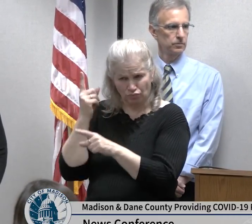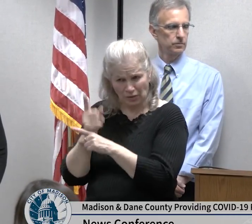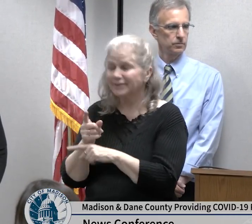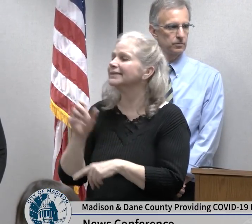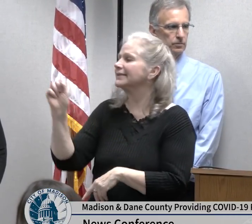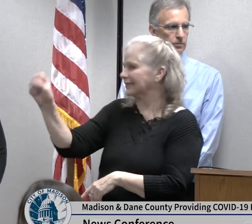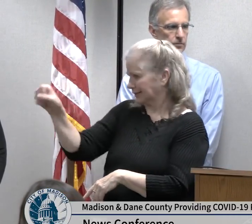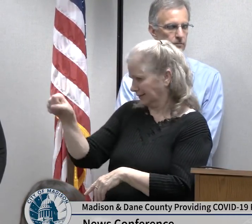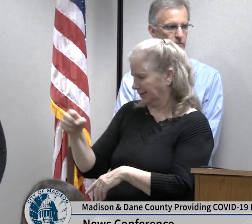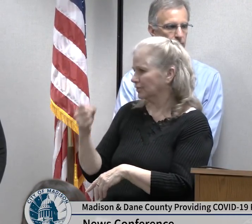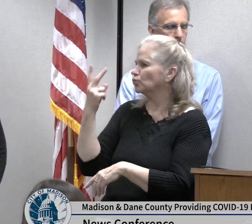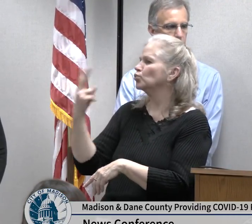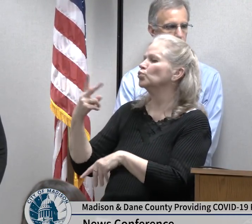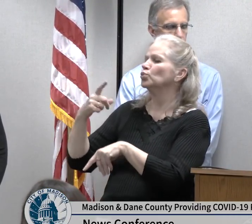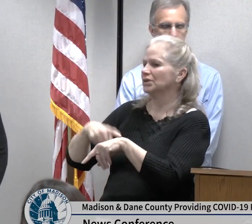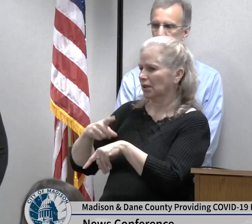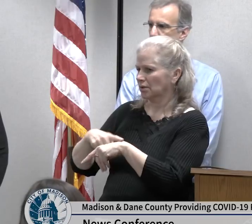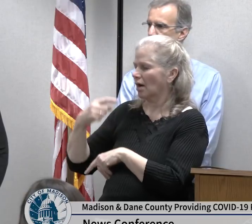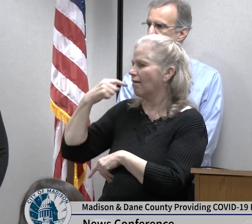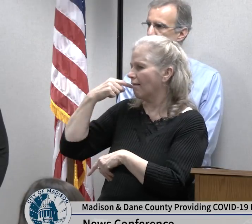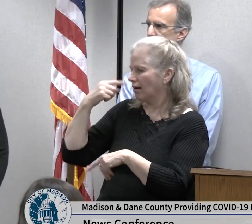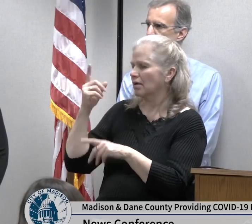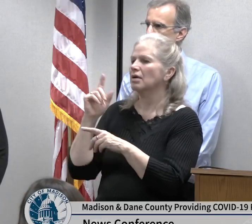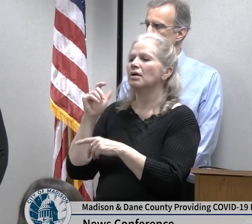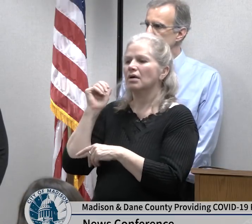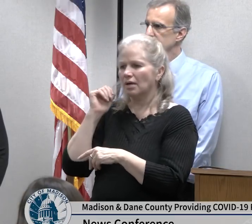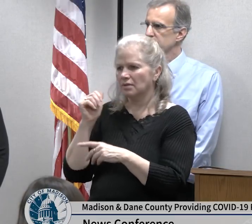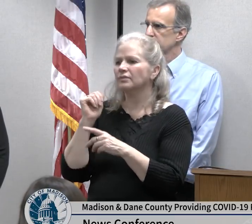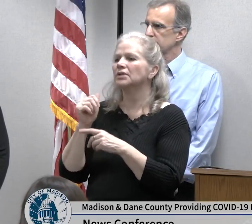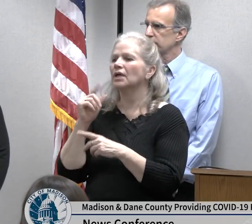includes monitoring for symptoms which is which seems kind of straightforward